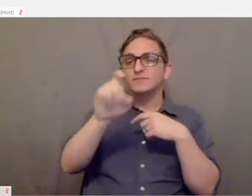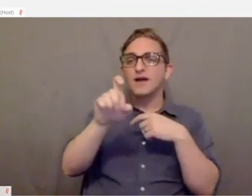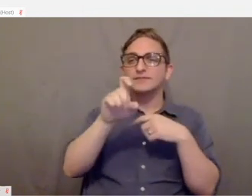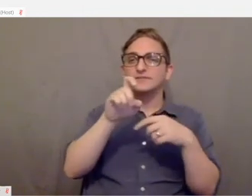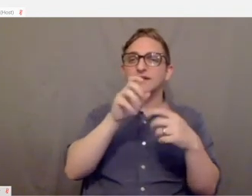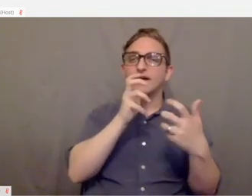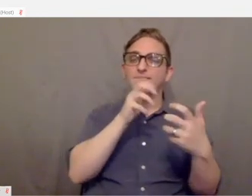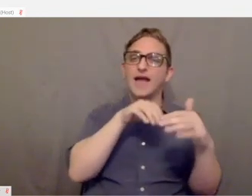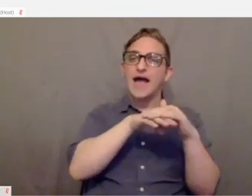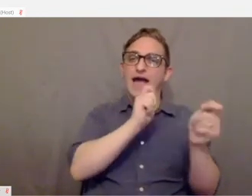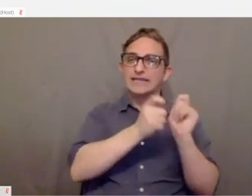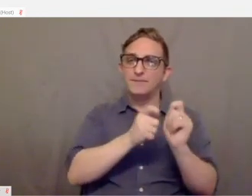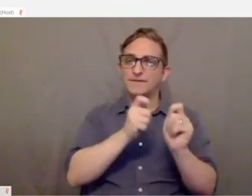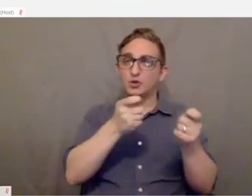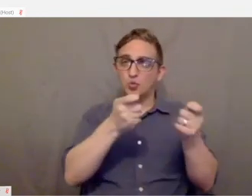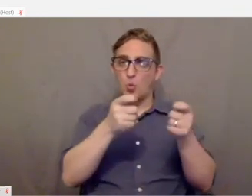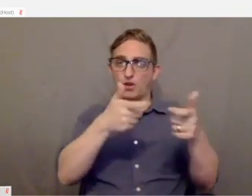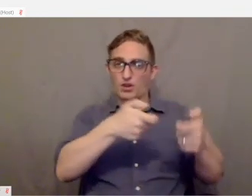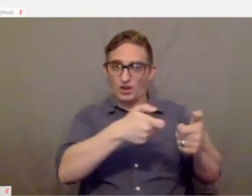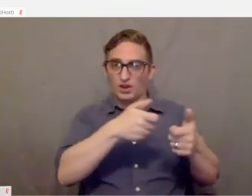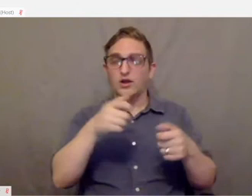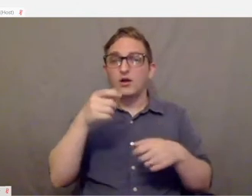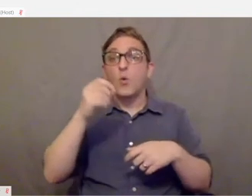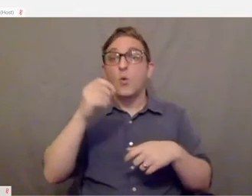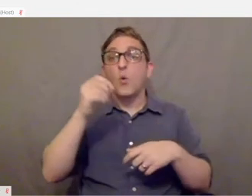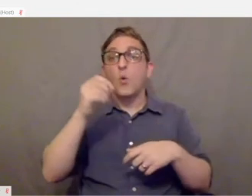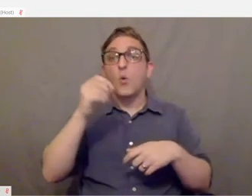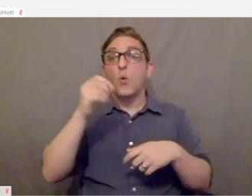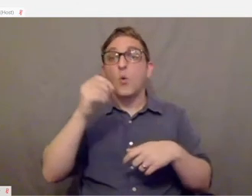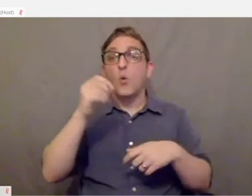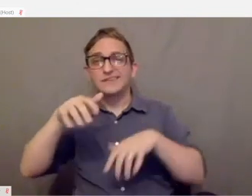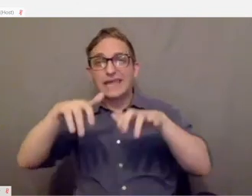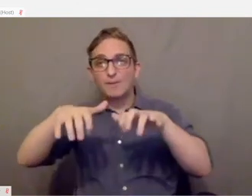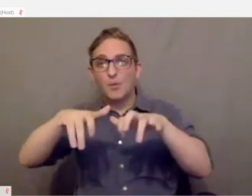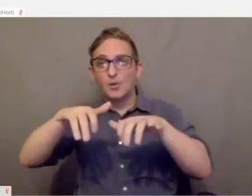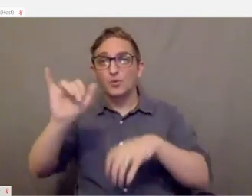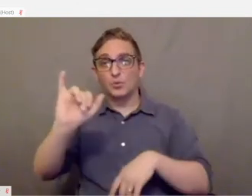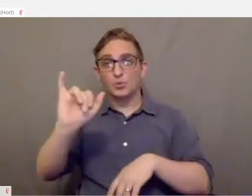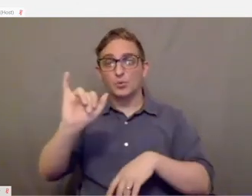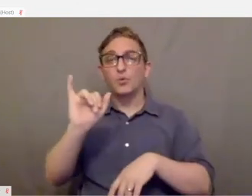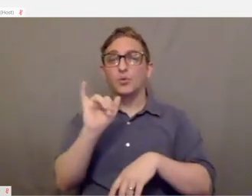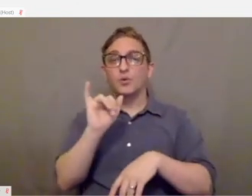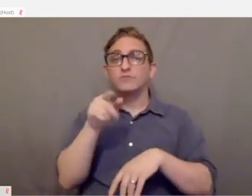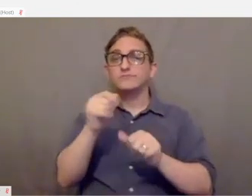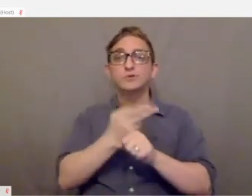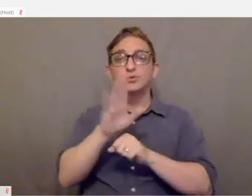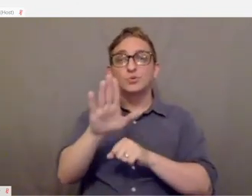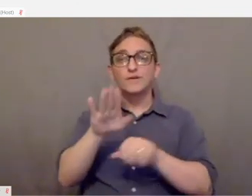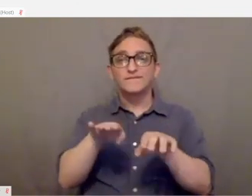You can use your feet to control your keyboard.